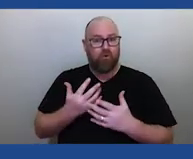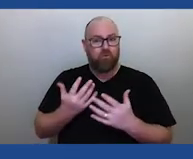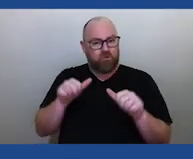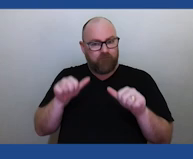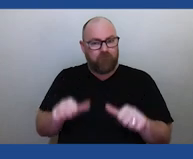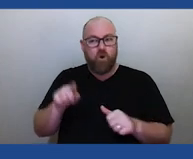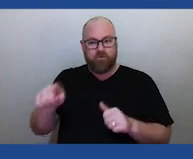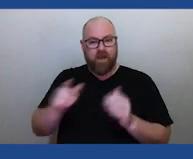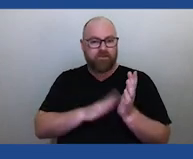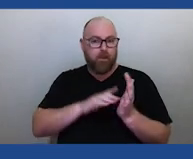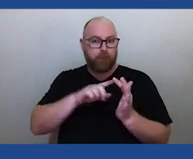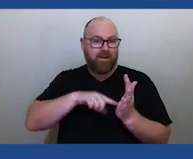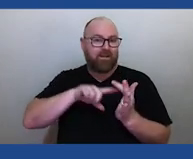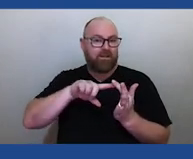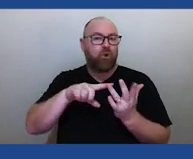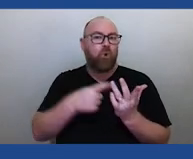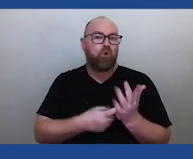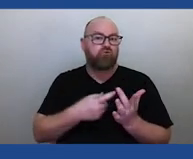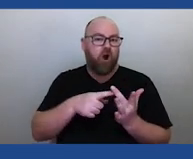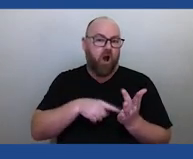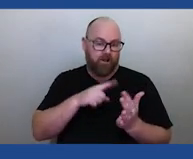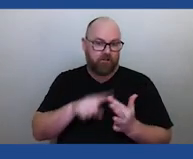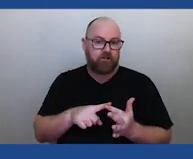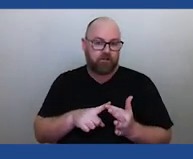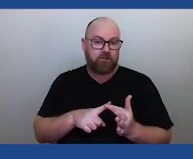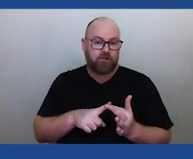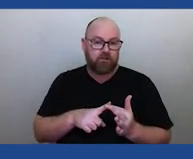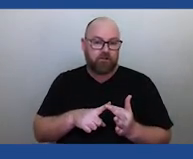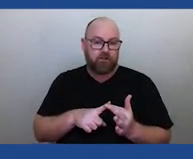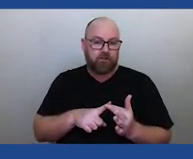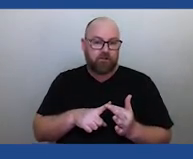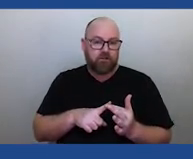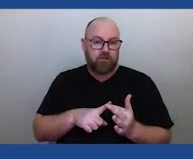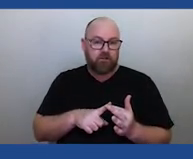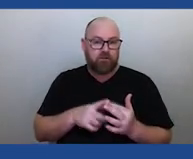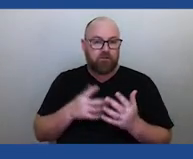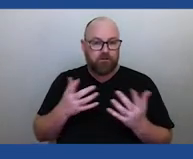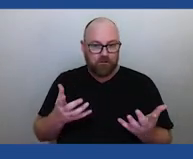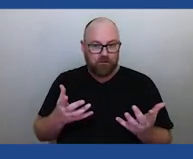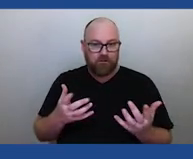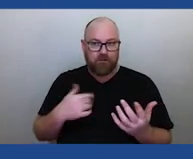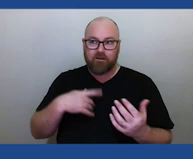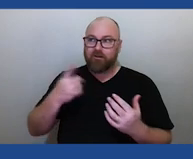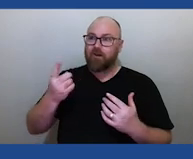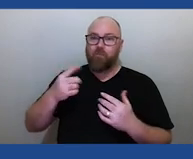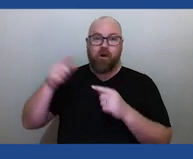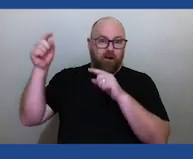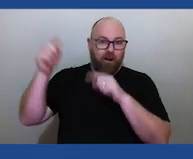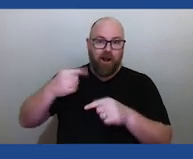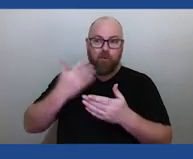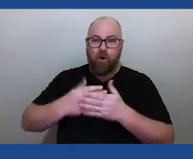field, that it was were a fire (devil?) had run down from the sky and set the land on fire and created all these large holes